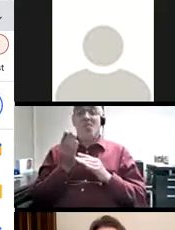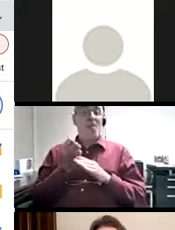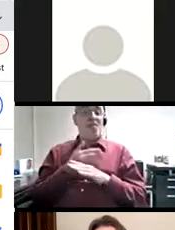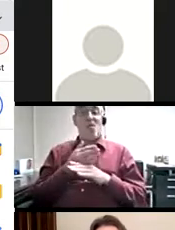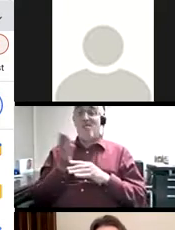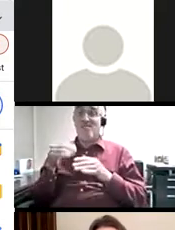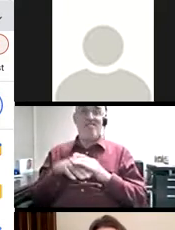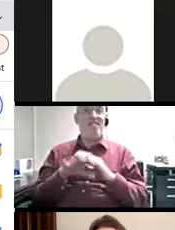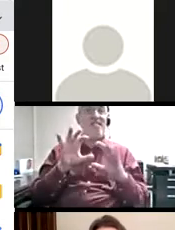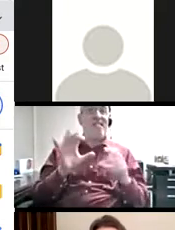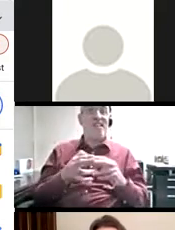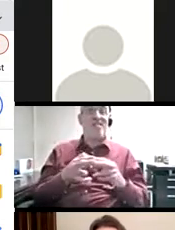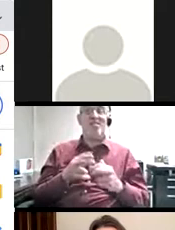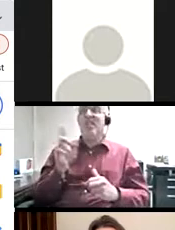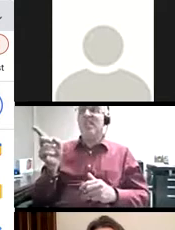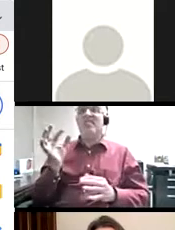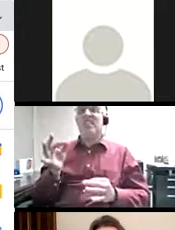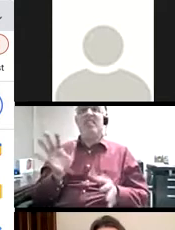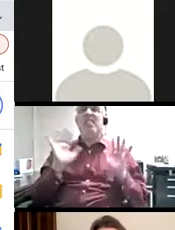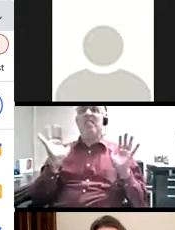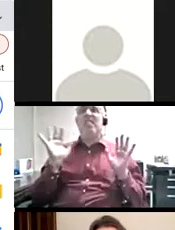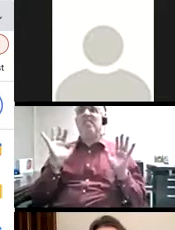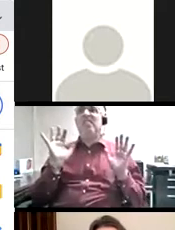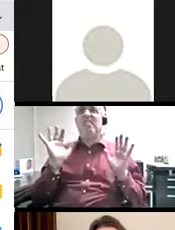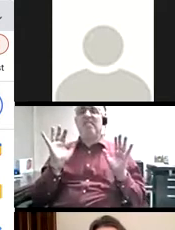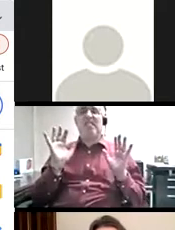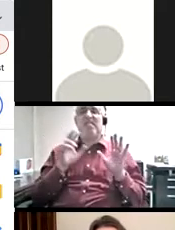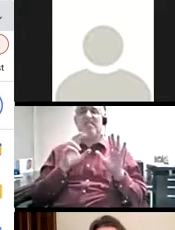and then at the last moment before bringing it into the class he decided it didn't measure up